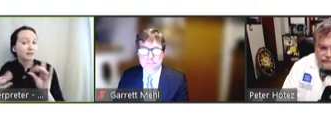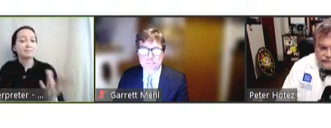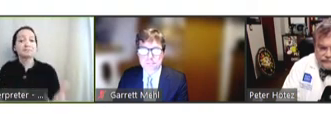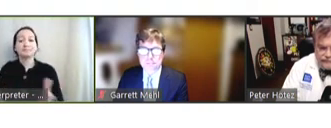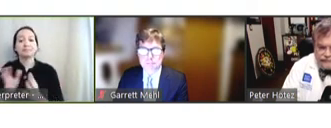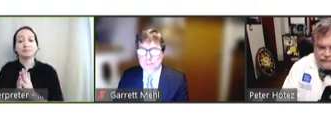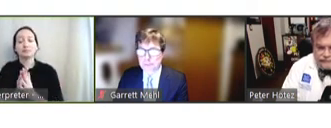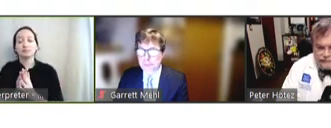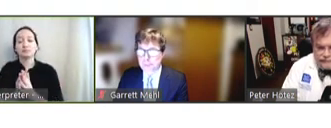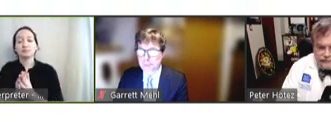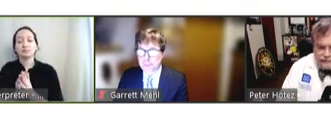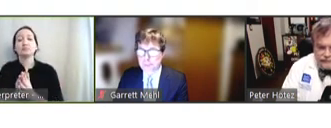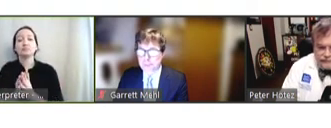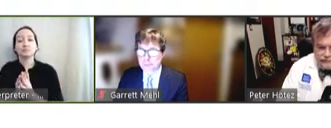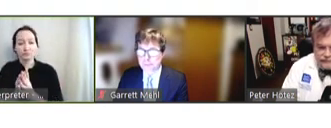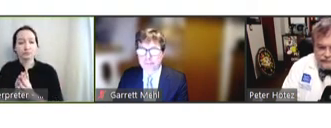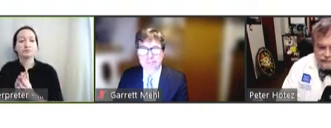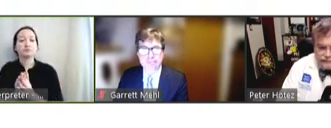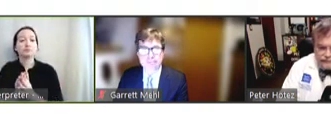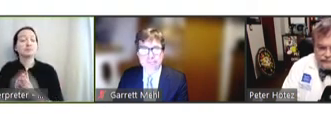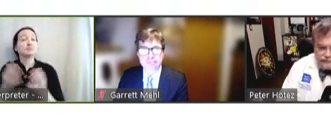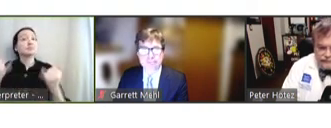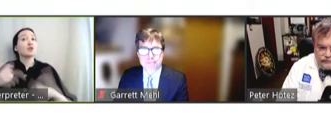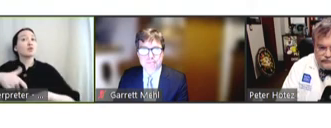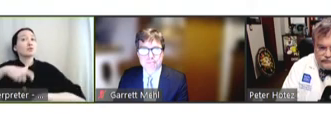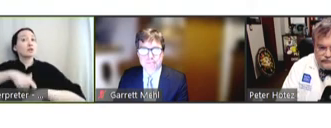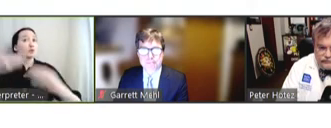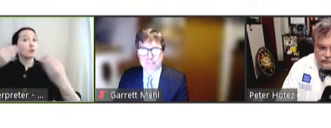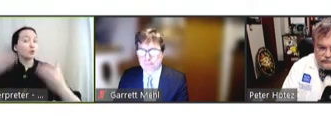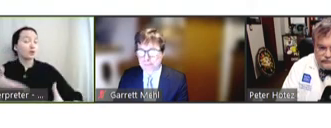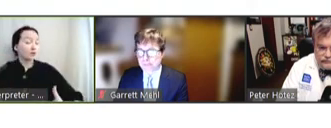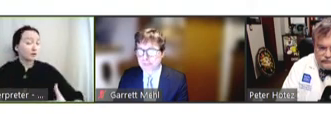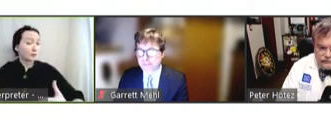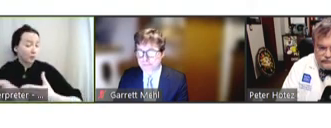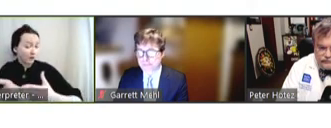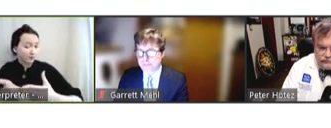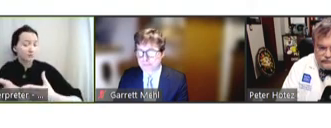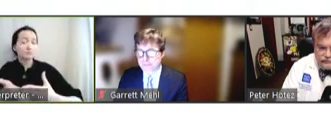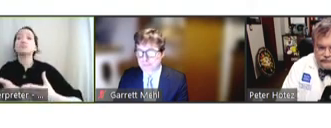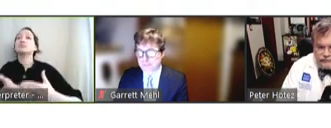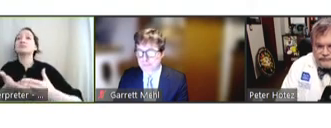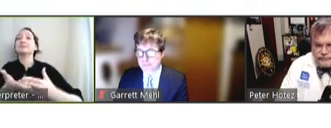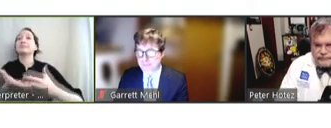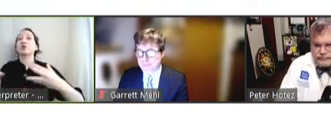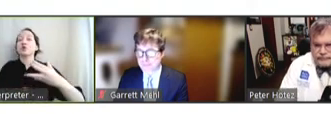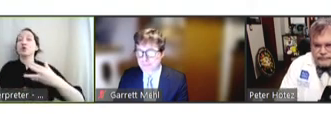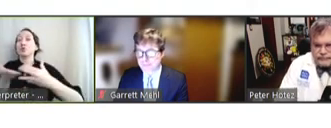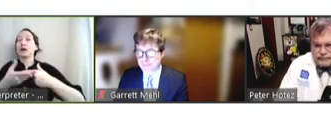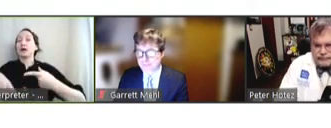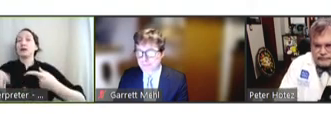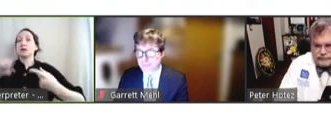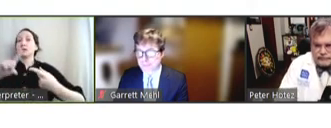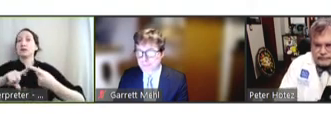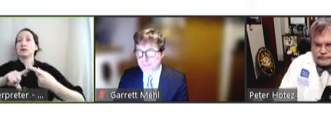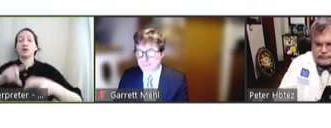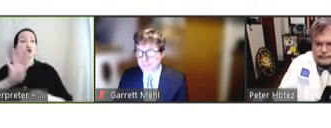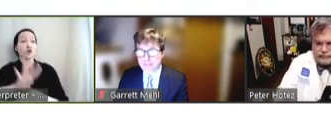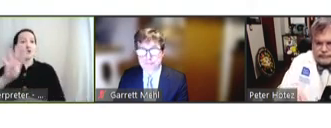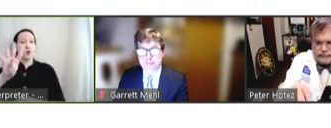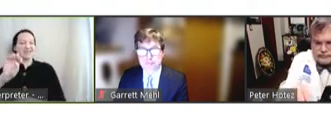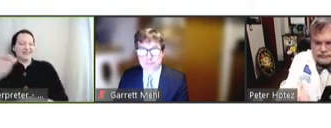And at this time, we're going to go to break. We are on break until 4:00 p.m. Eastern Time.